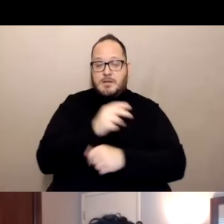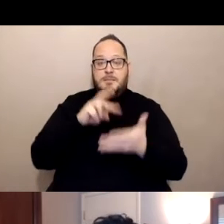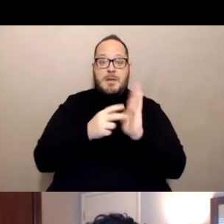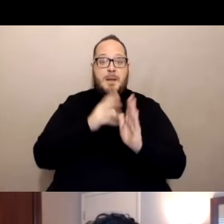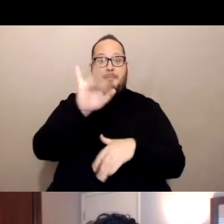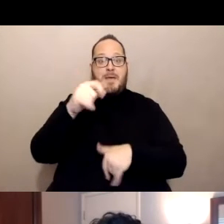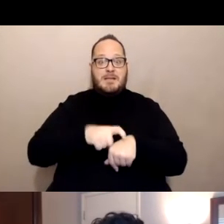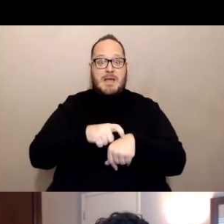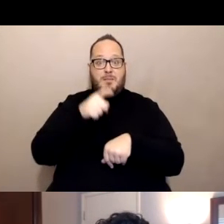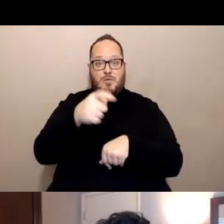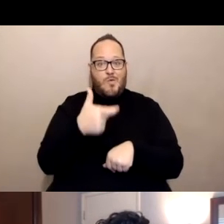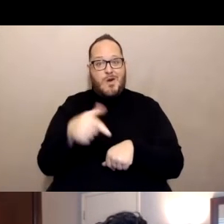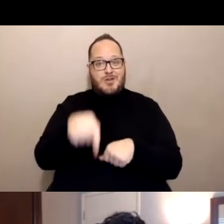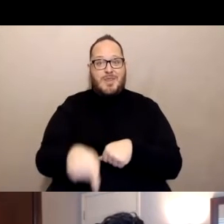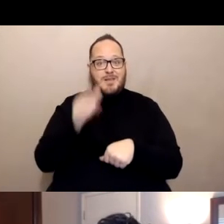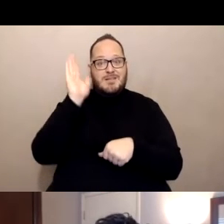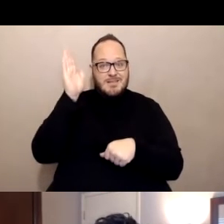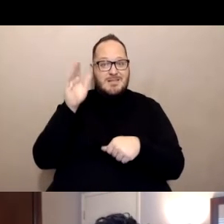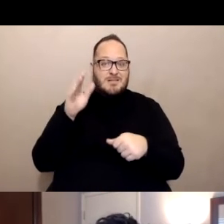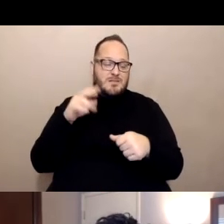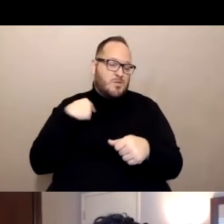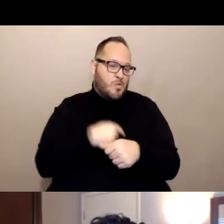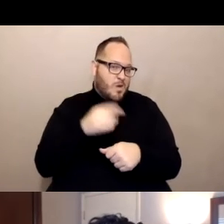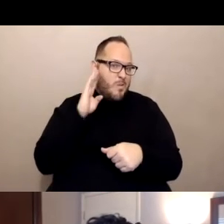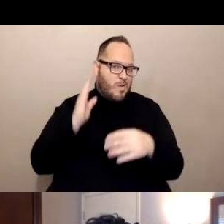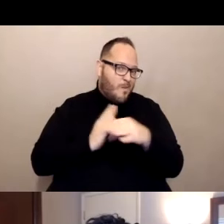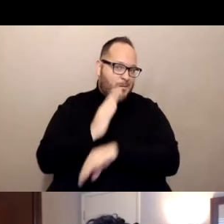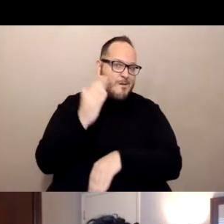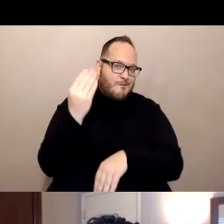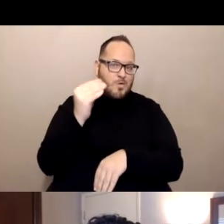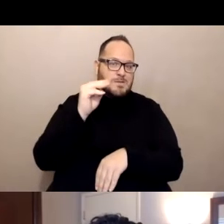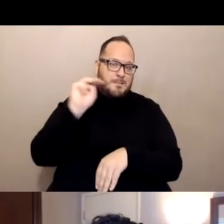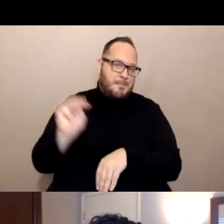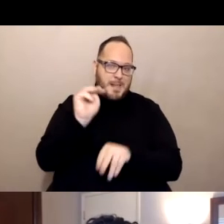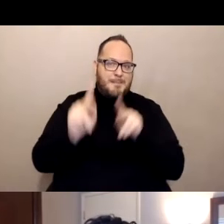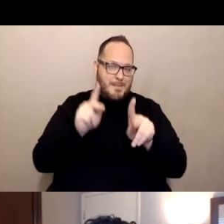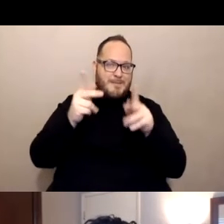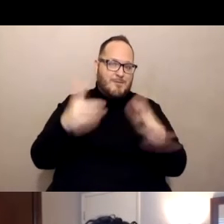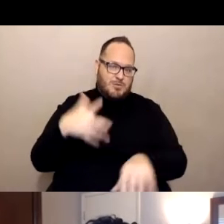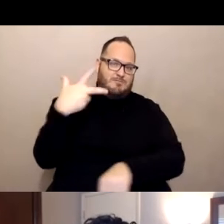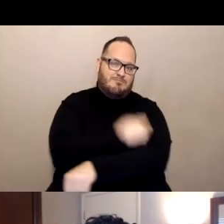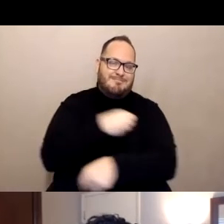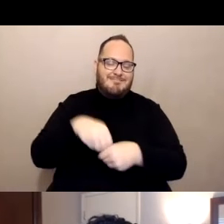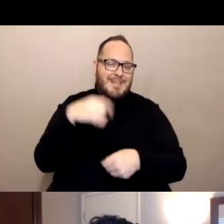well exceeded 14 million vaccinated in California and we are seeing some shifts currently